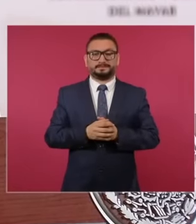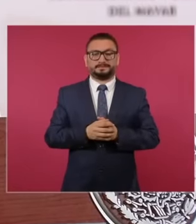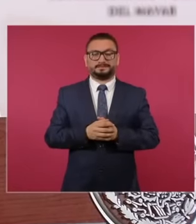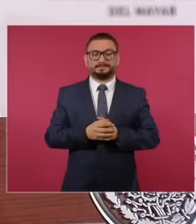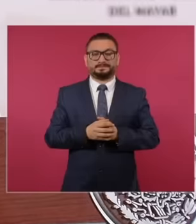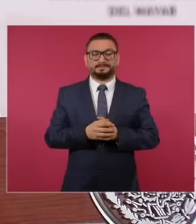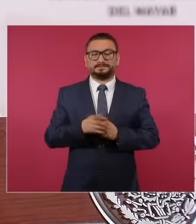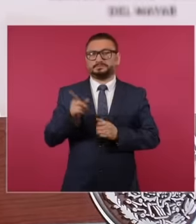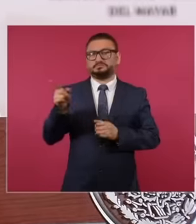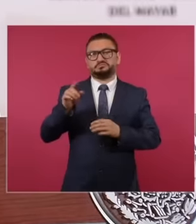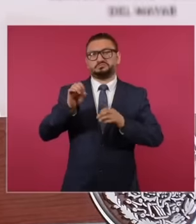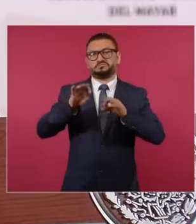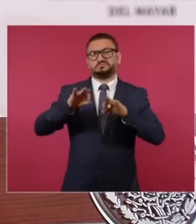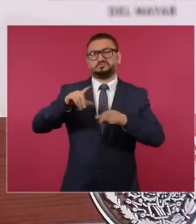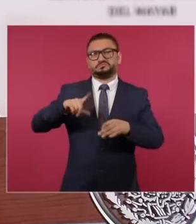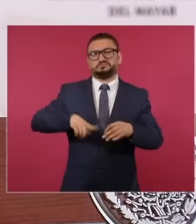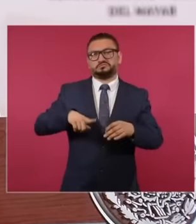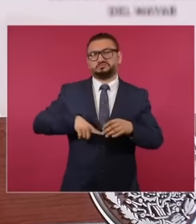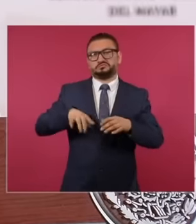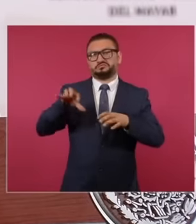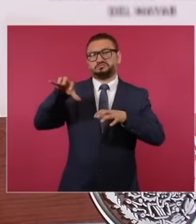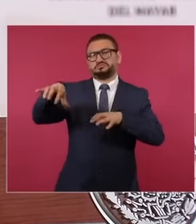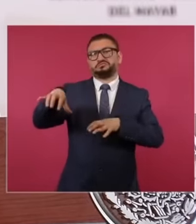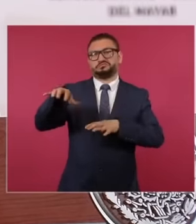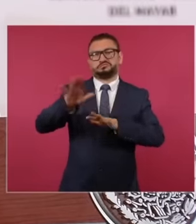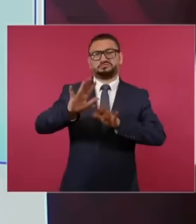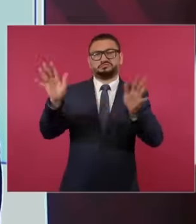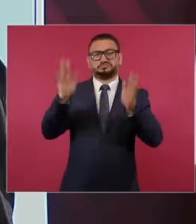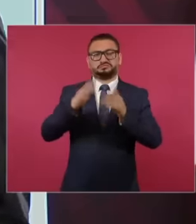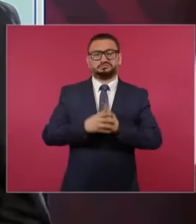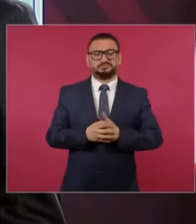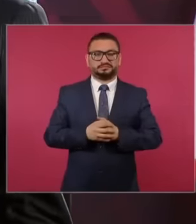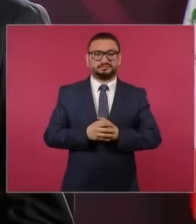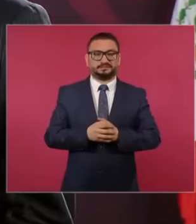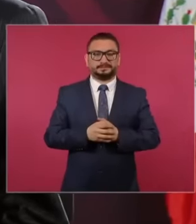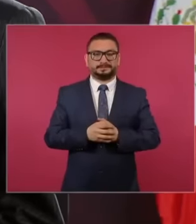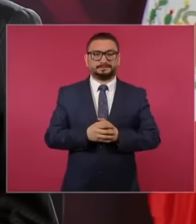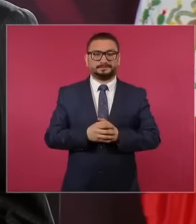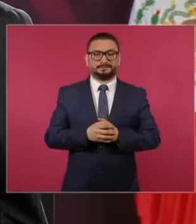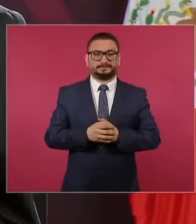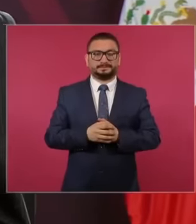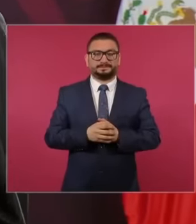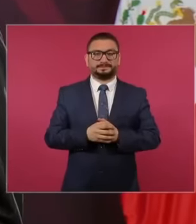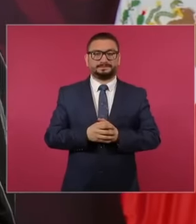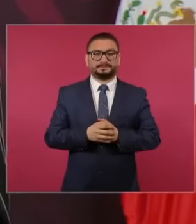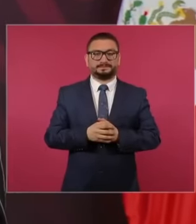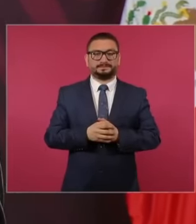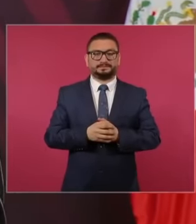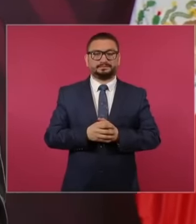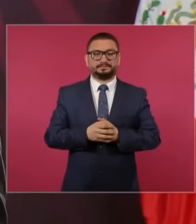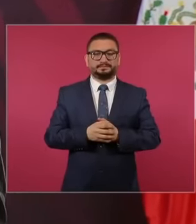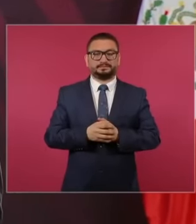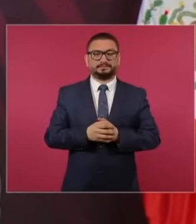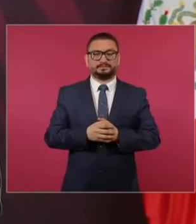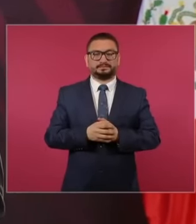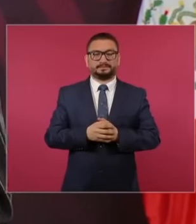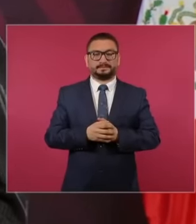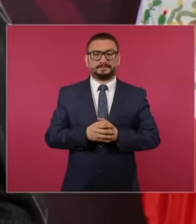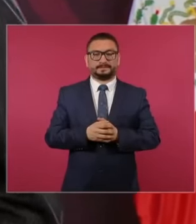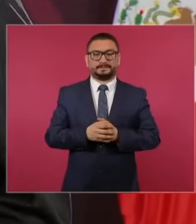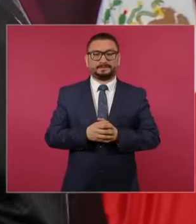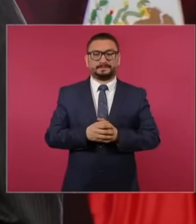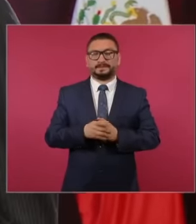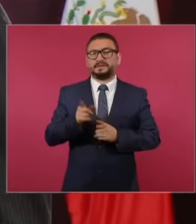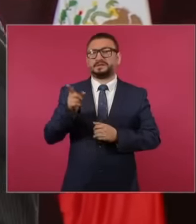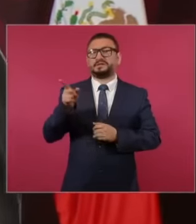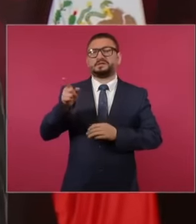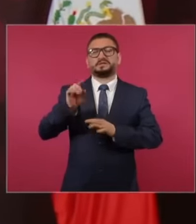very condescending